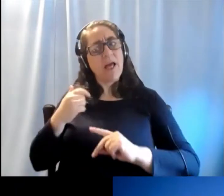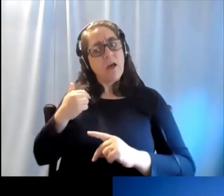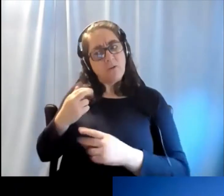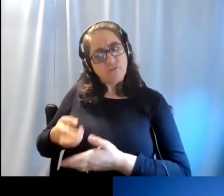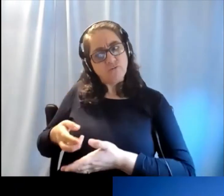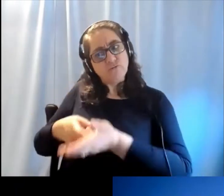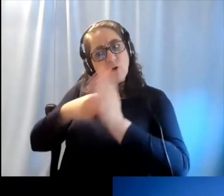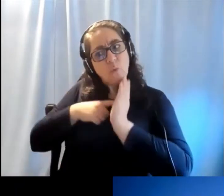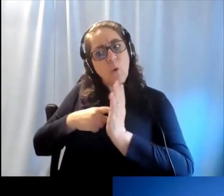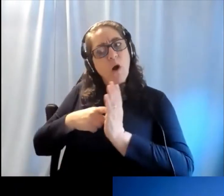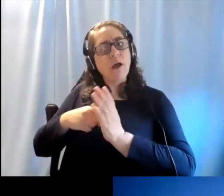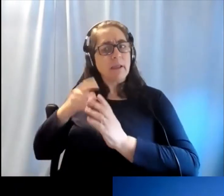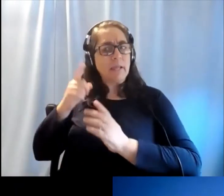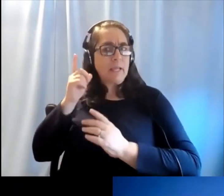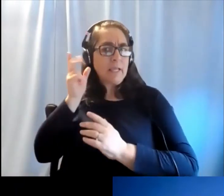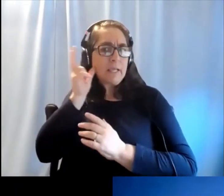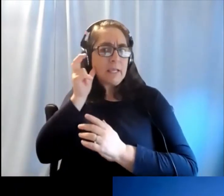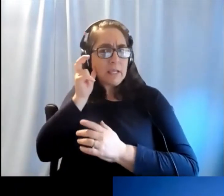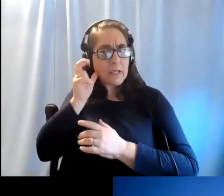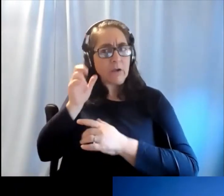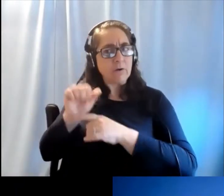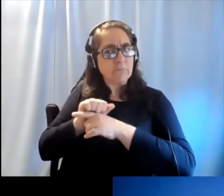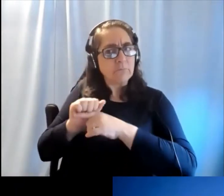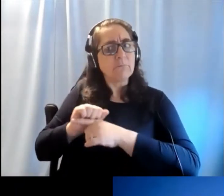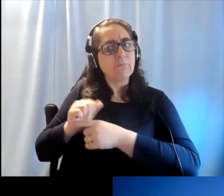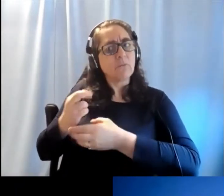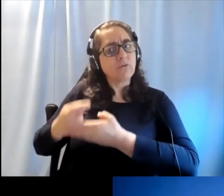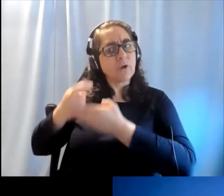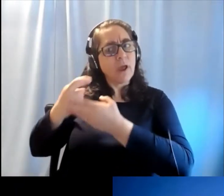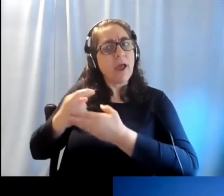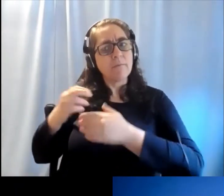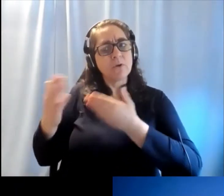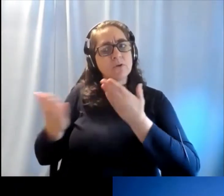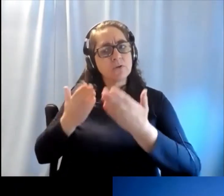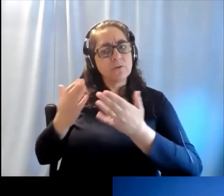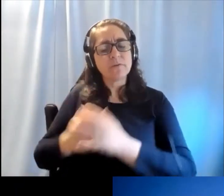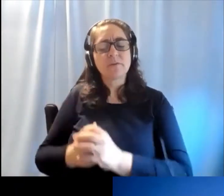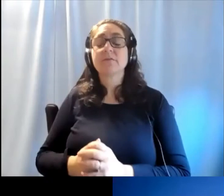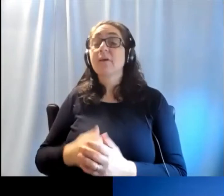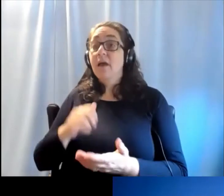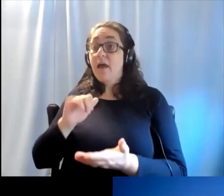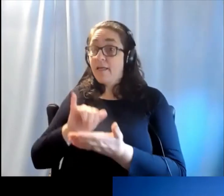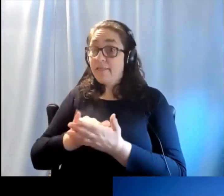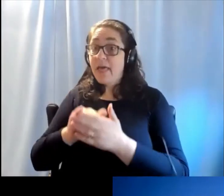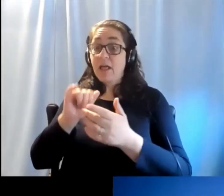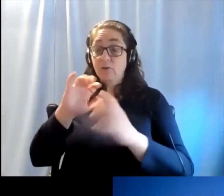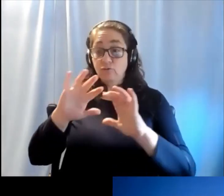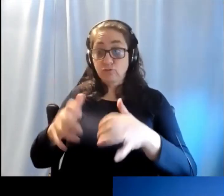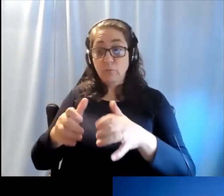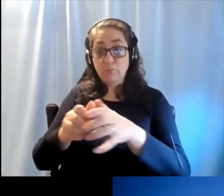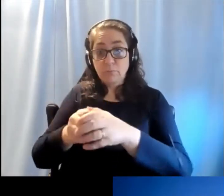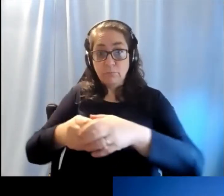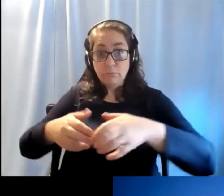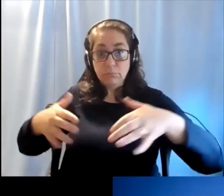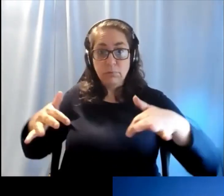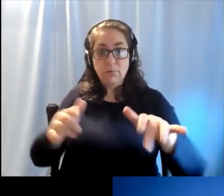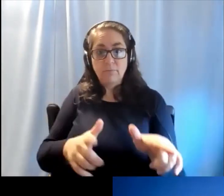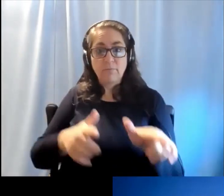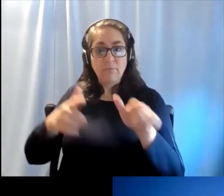rehabilitation services and this number is growing. It's growing at a fairly rapid base.